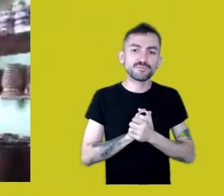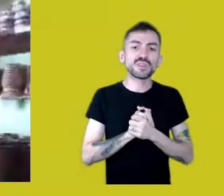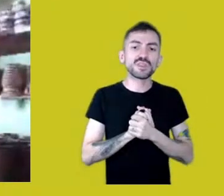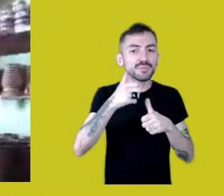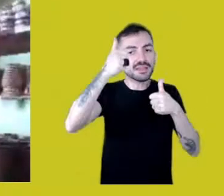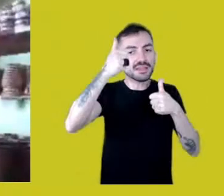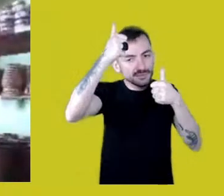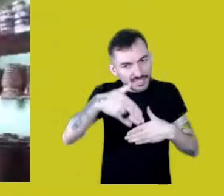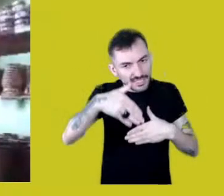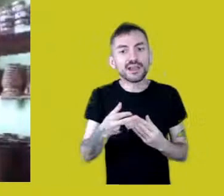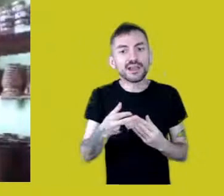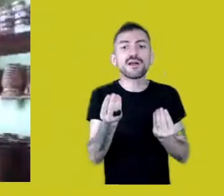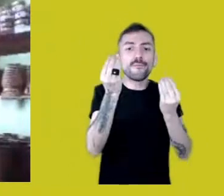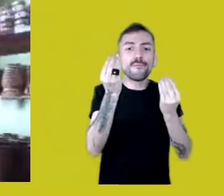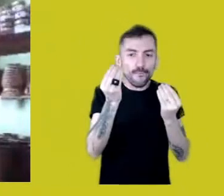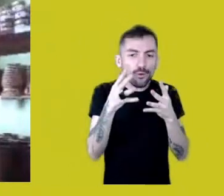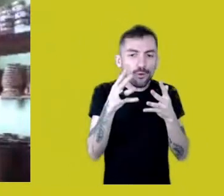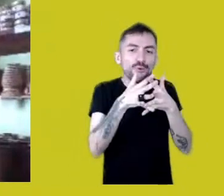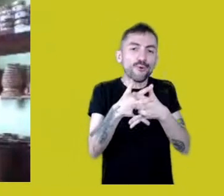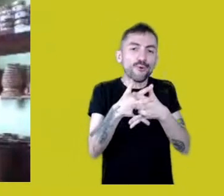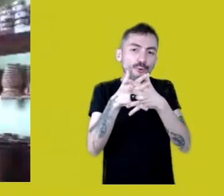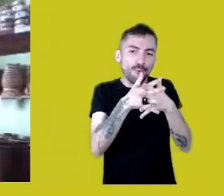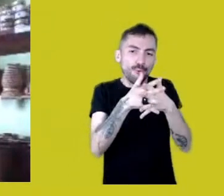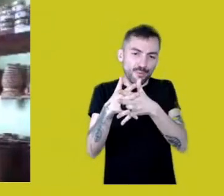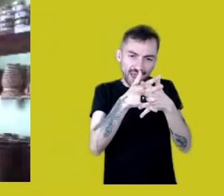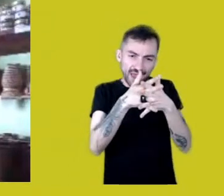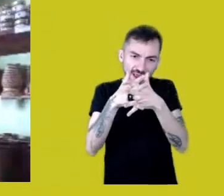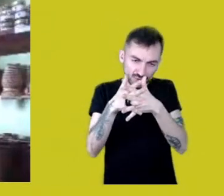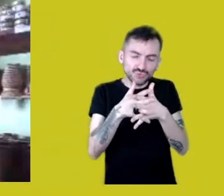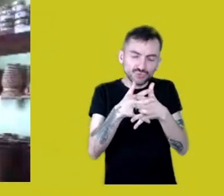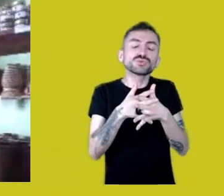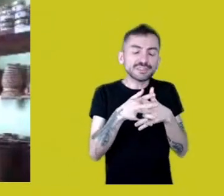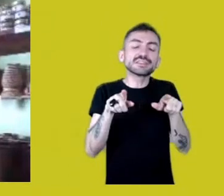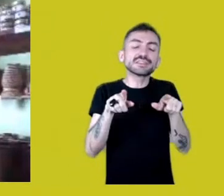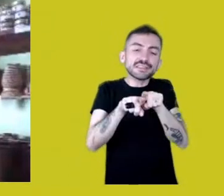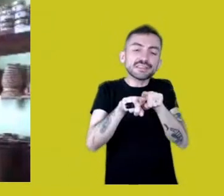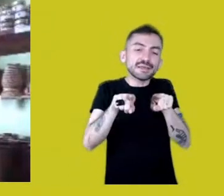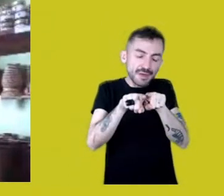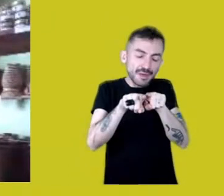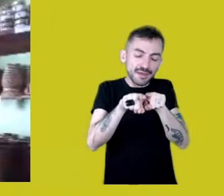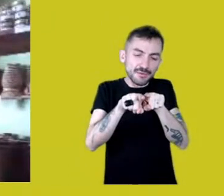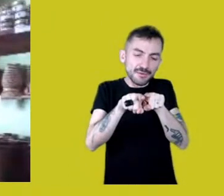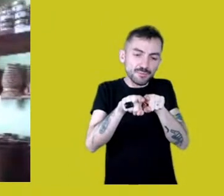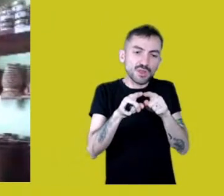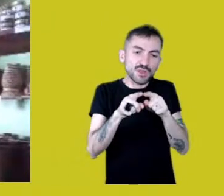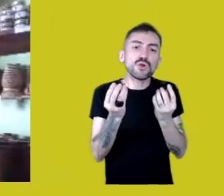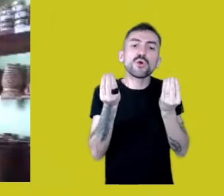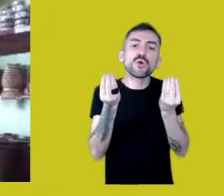all these complexities, how this appropriation also happens